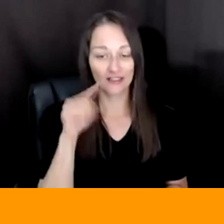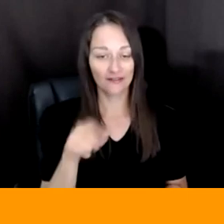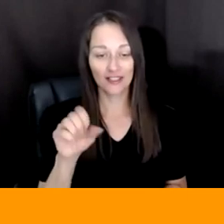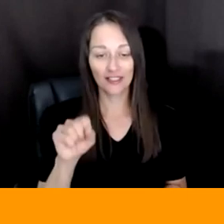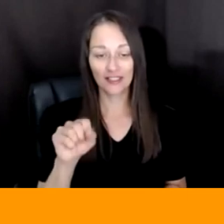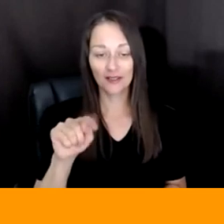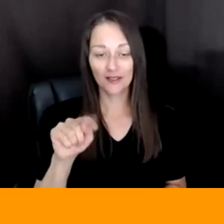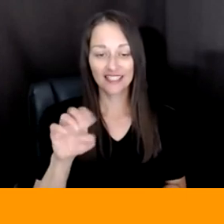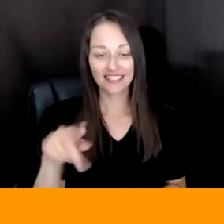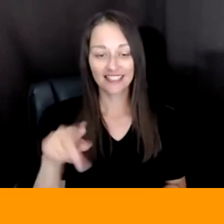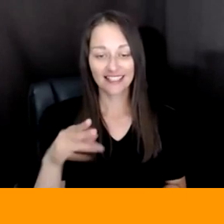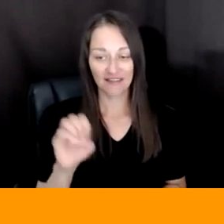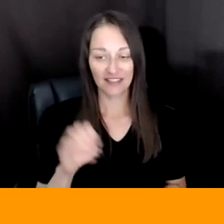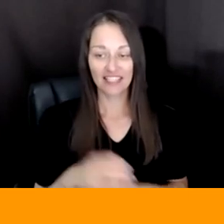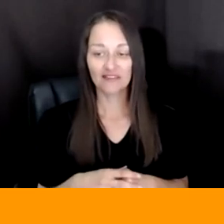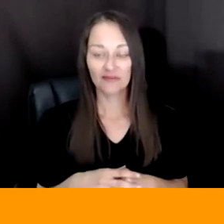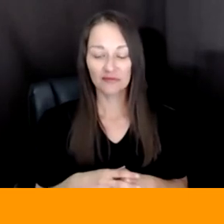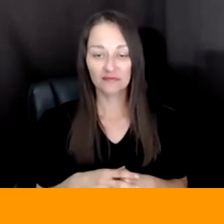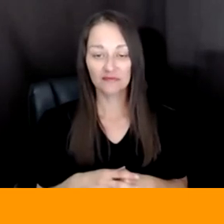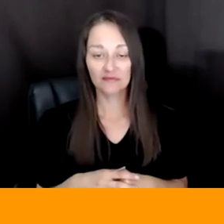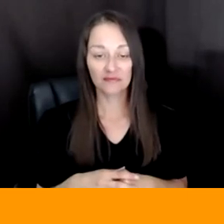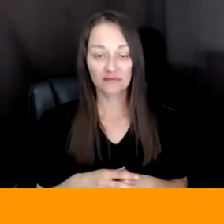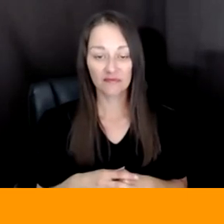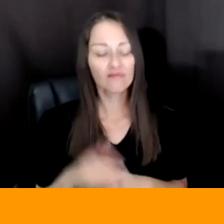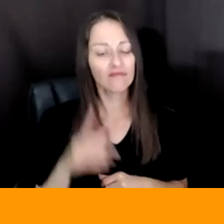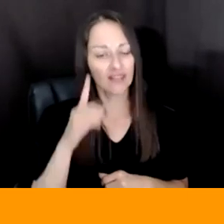CERTAINLY, I MEAN I THINK, THERE'S A LOT OF COMMONALITIES IN BOTH YOUR WORK.